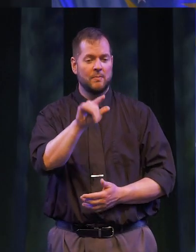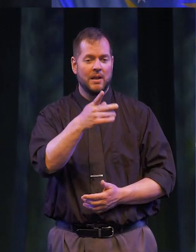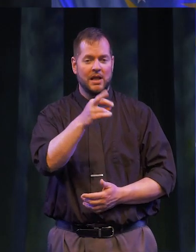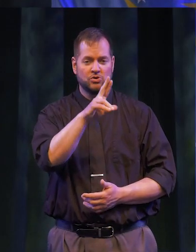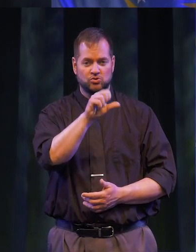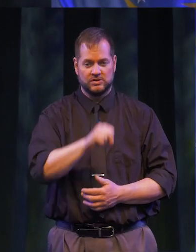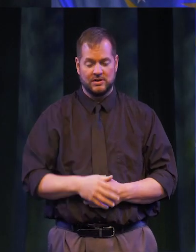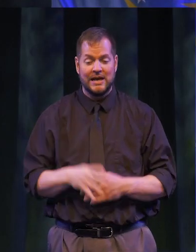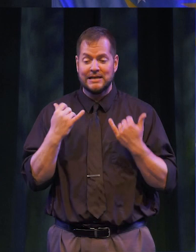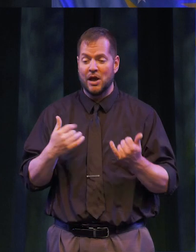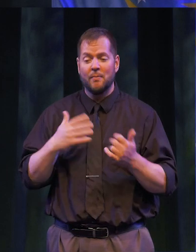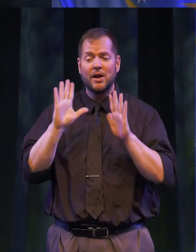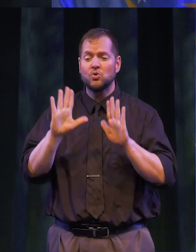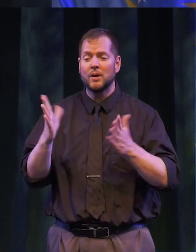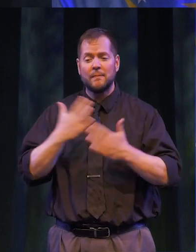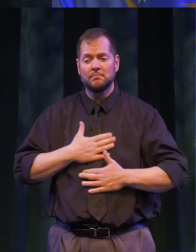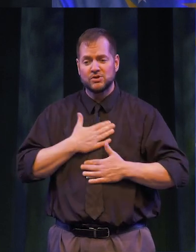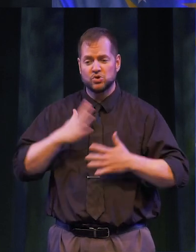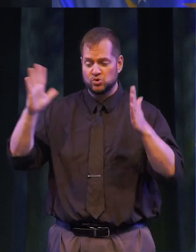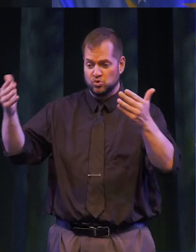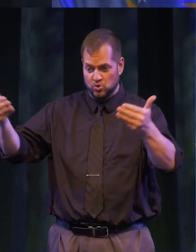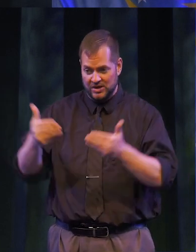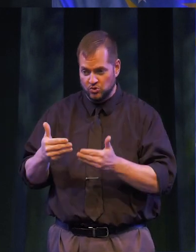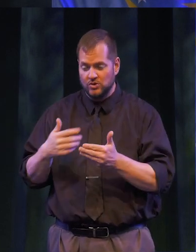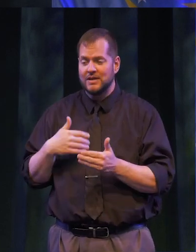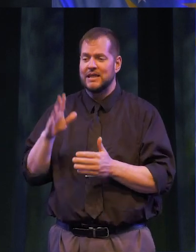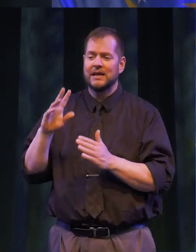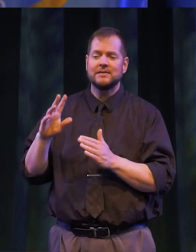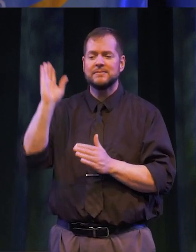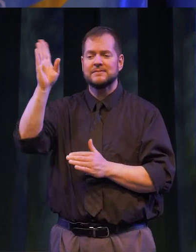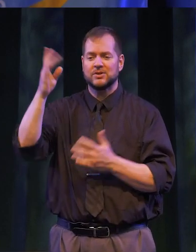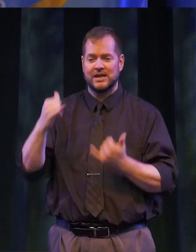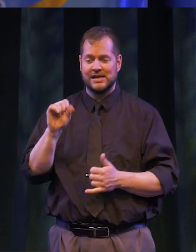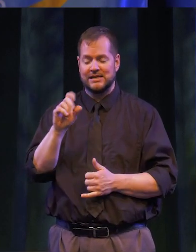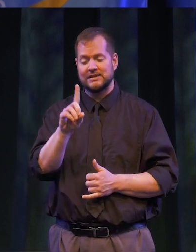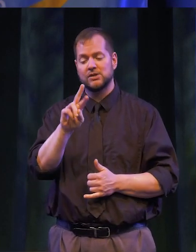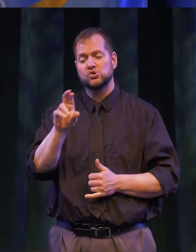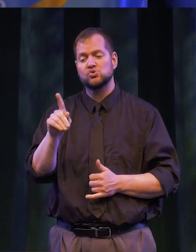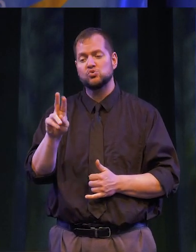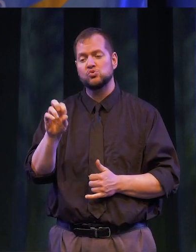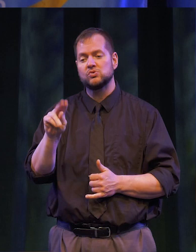IT IS NOW MY GREAT PLEASURE TO INTRODUCE OUR KEYNOTE SPEAKER FOR TODAY’S CEREMONY – DR. SUSAN SALVADOR.